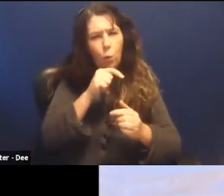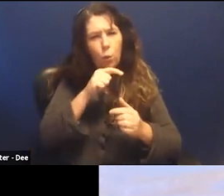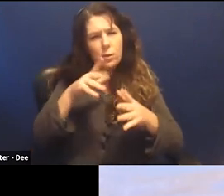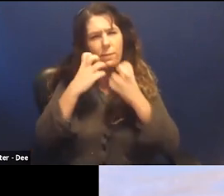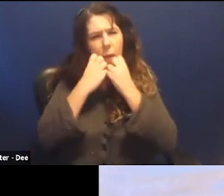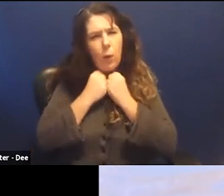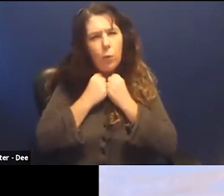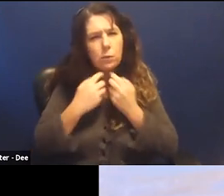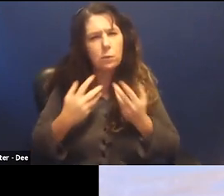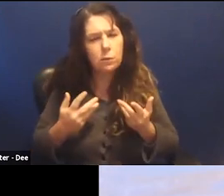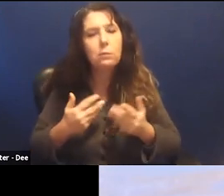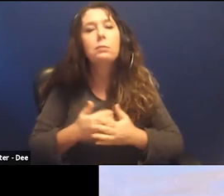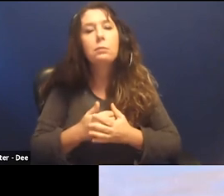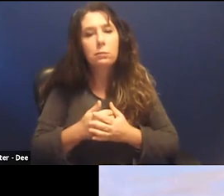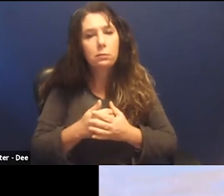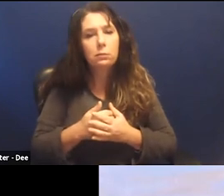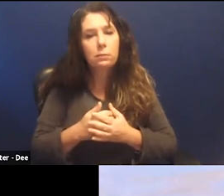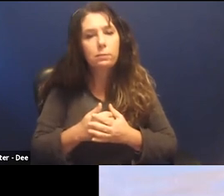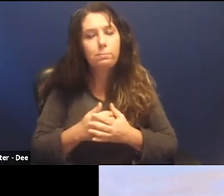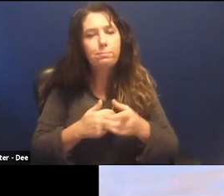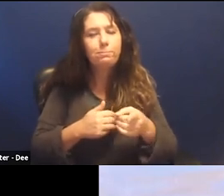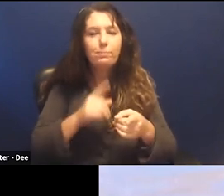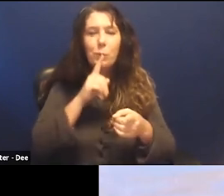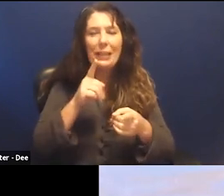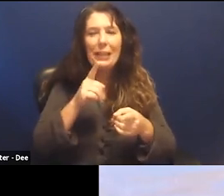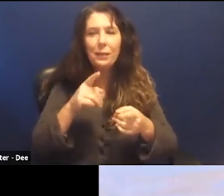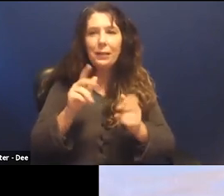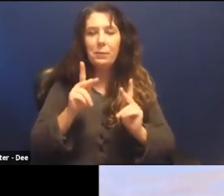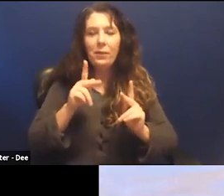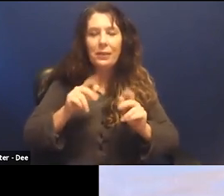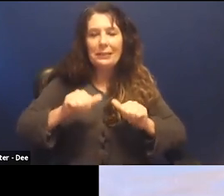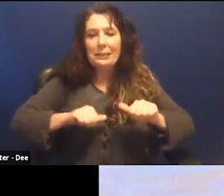The answers to these are kind of uncomfortable and we talked about this in the book.